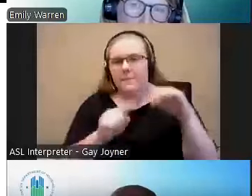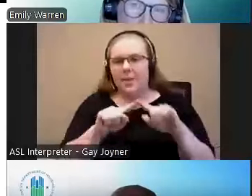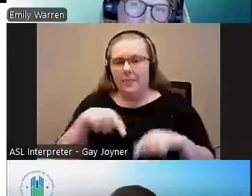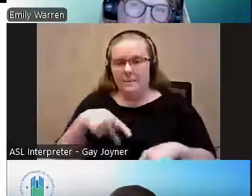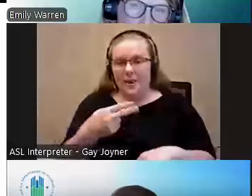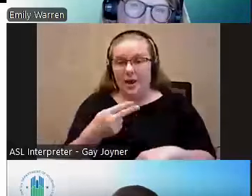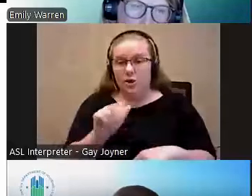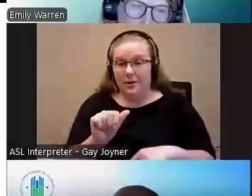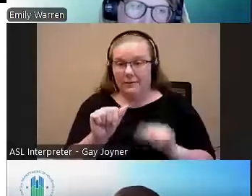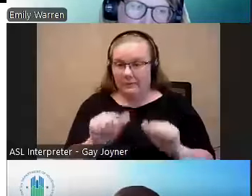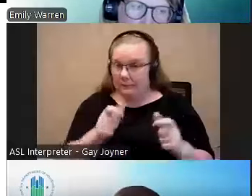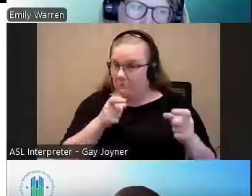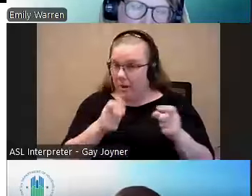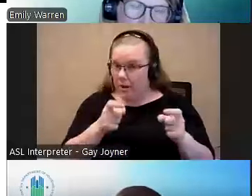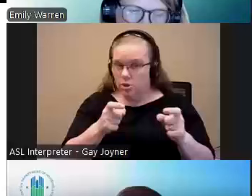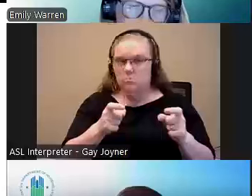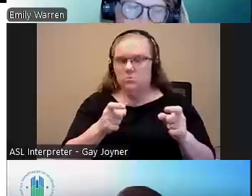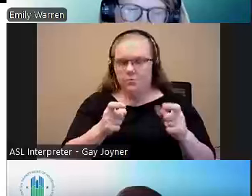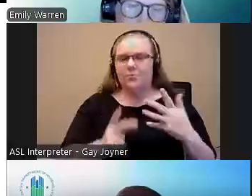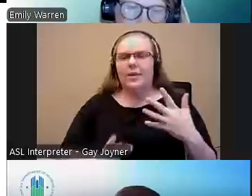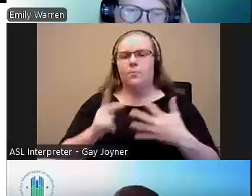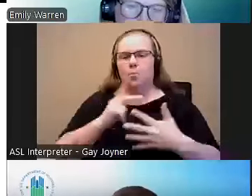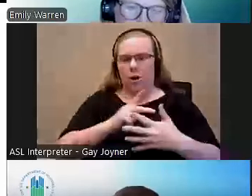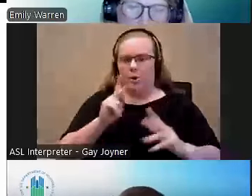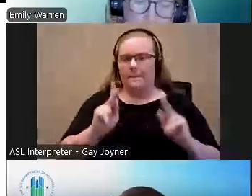and enjoy they can prioritize -- insure they can prioritize those who are leaving institutional